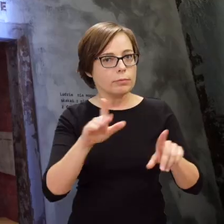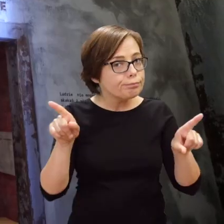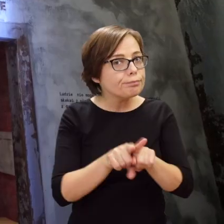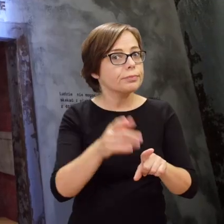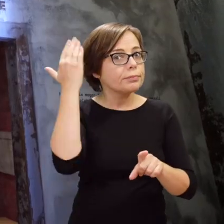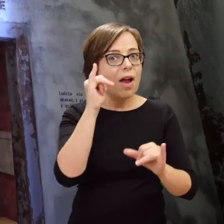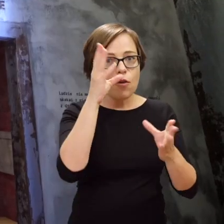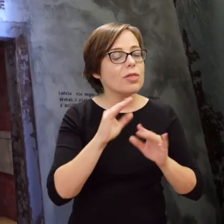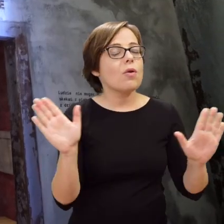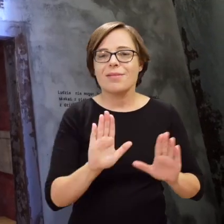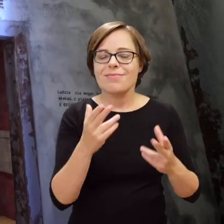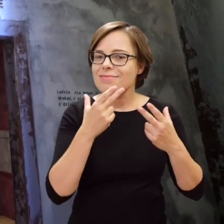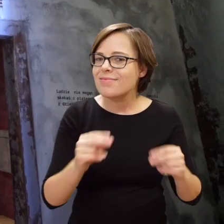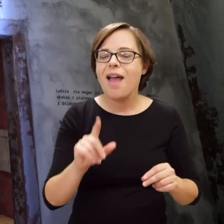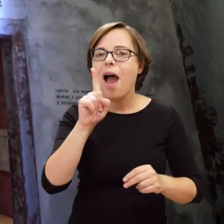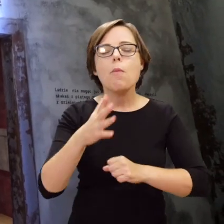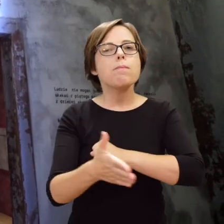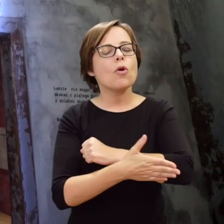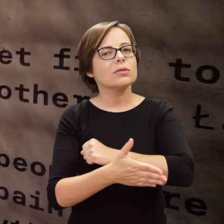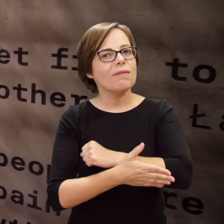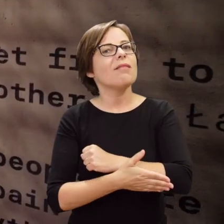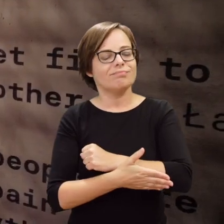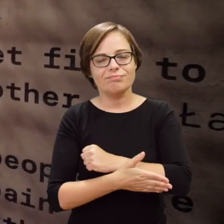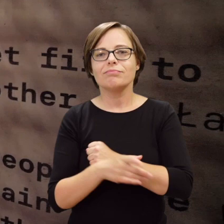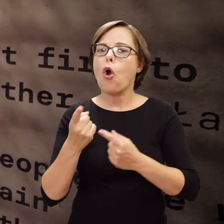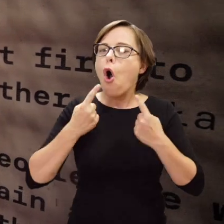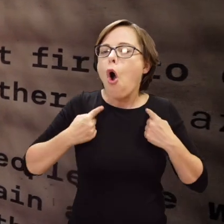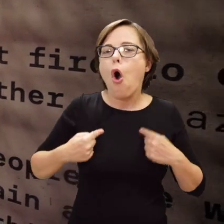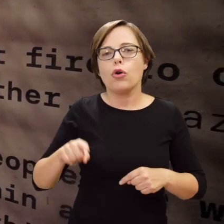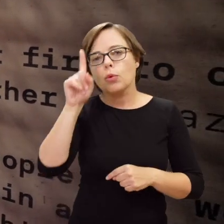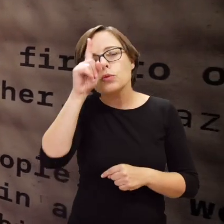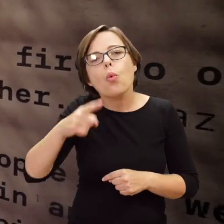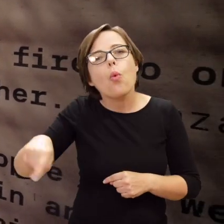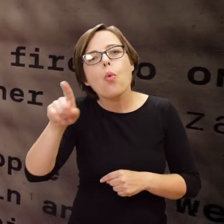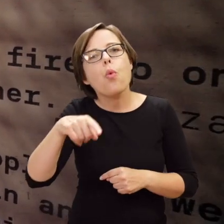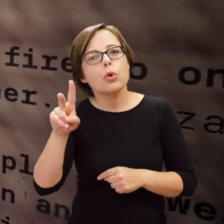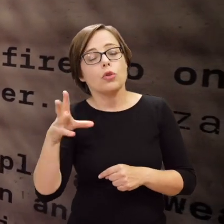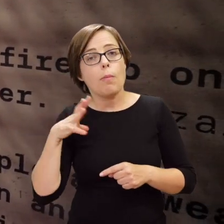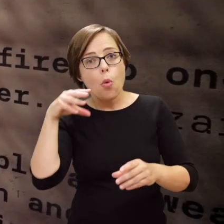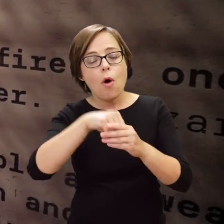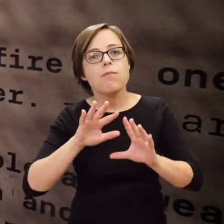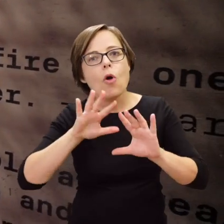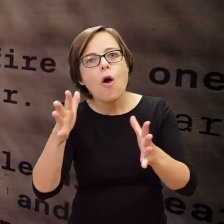It is not a historic reconstruction, yet it is based on personal accounts and testimonies